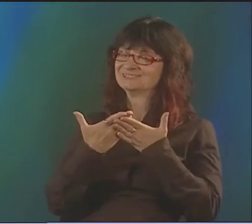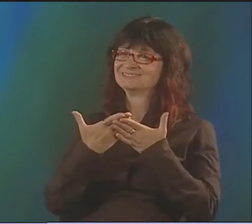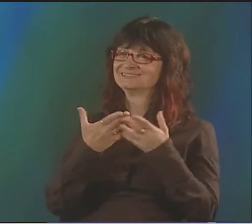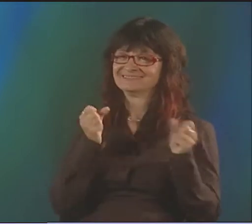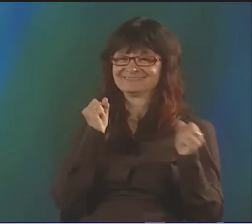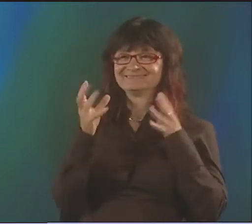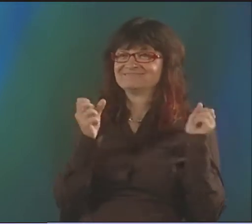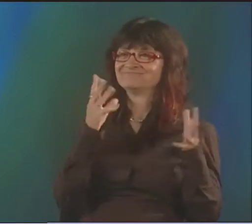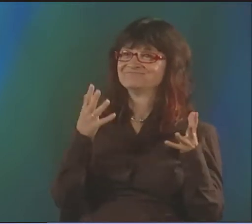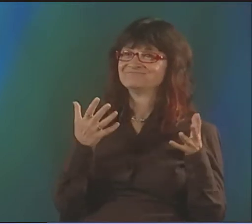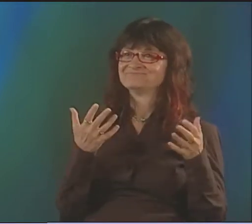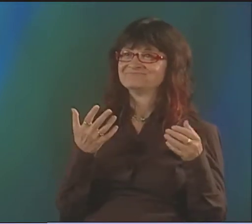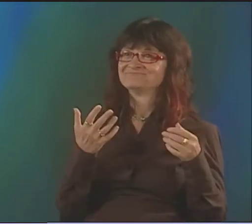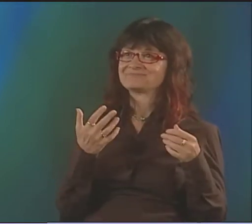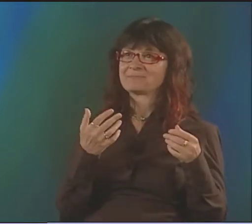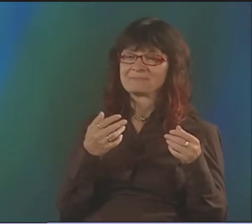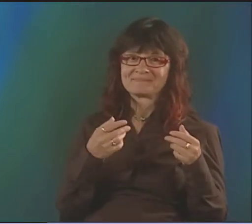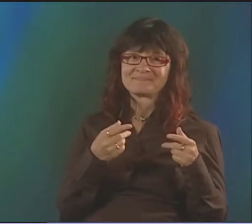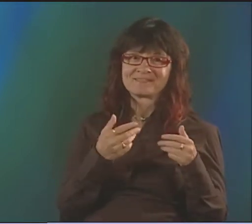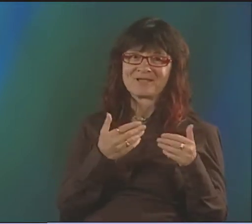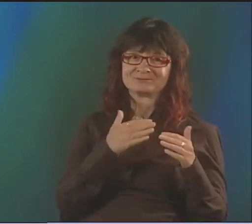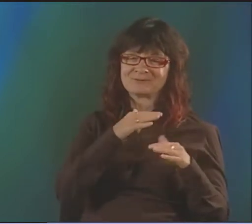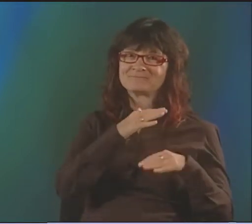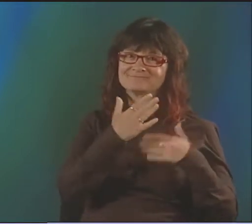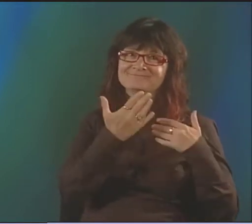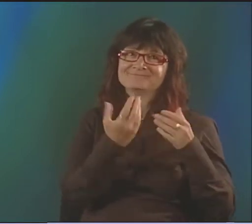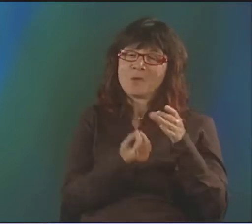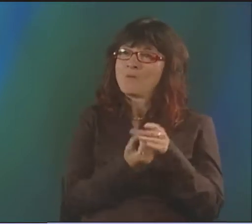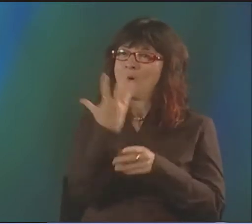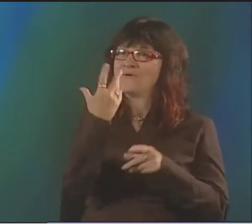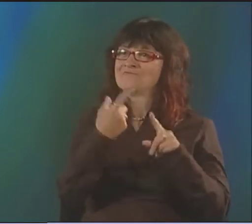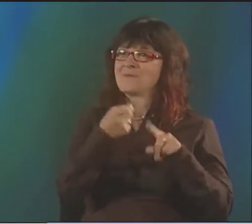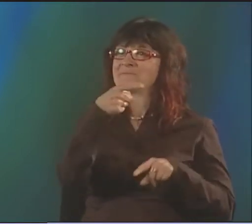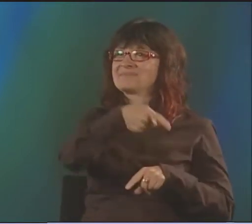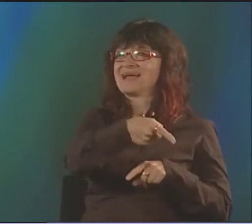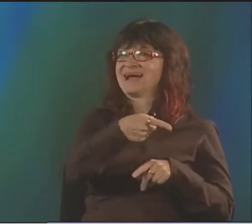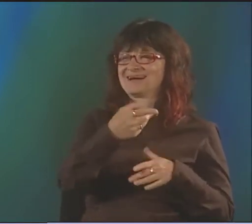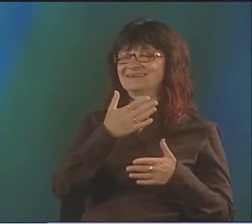IT HURTS ME TO TRY TO DO IT, BUT I'M REPLENISHED WITH SIGN. I FEEL SO MUCH BETTER.